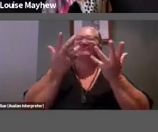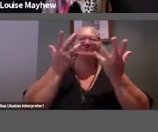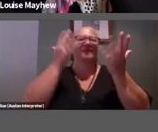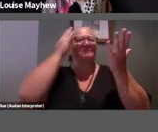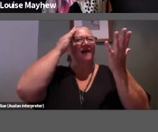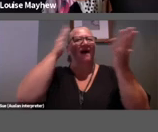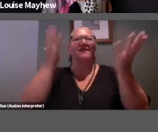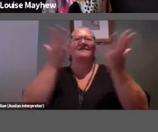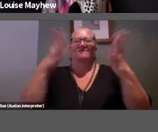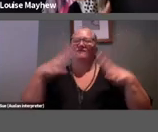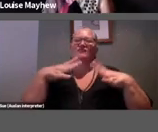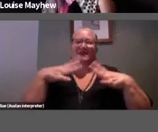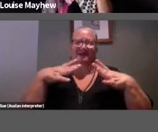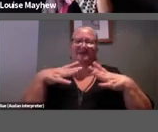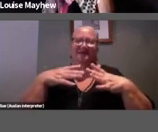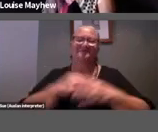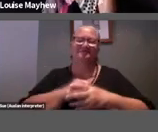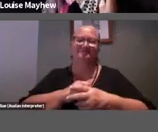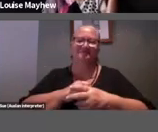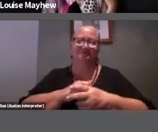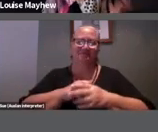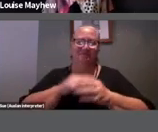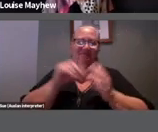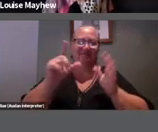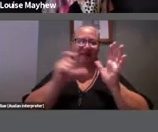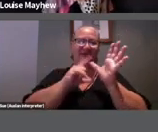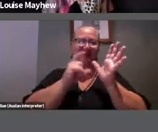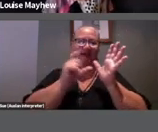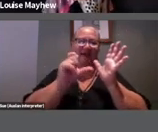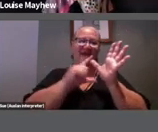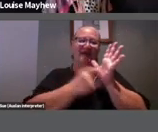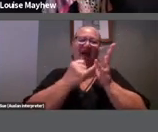So Carsten Holler is a German artist he is